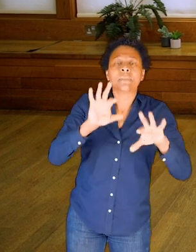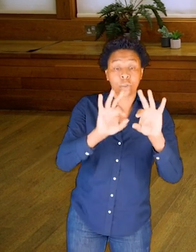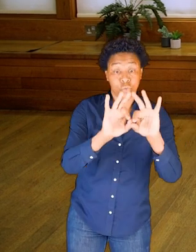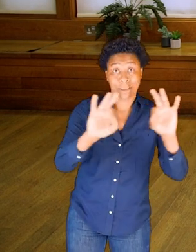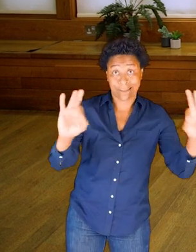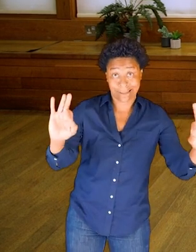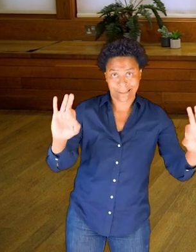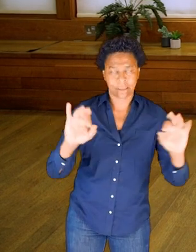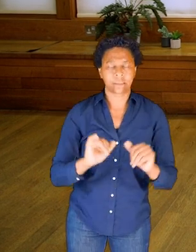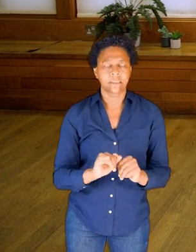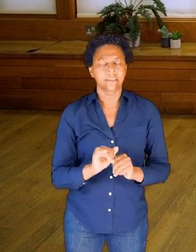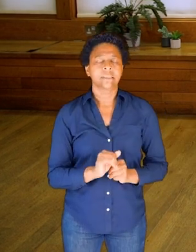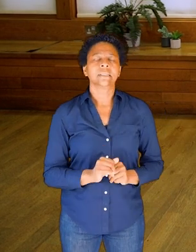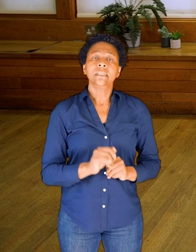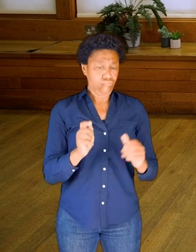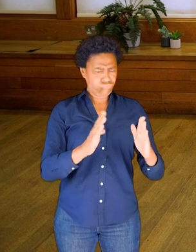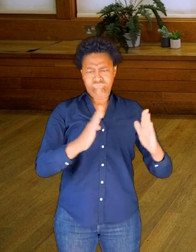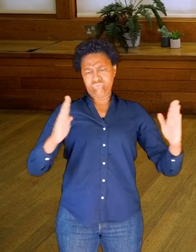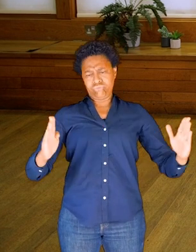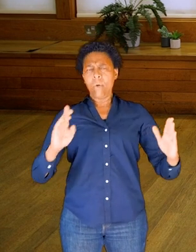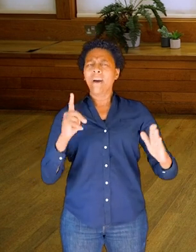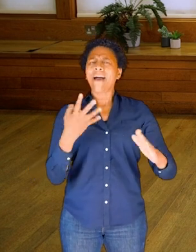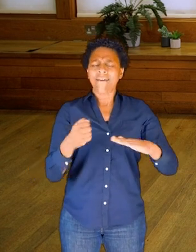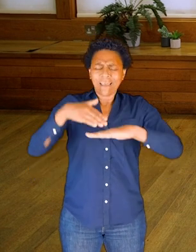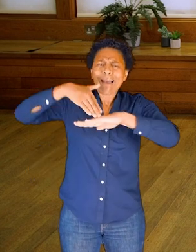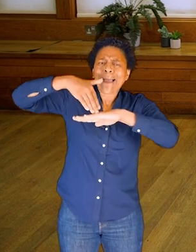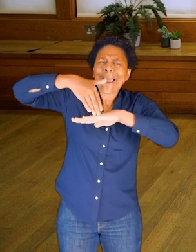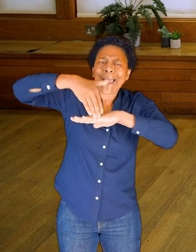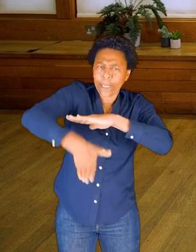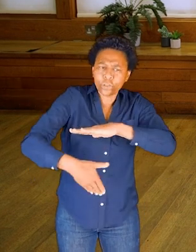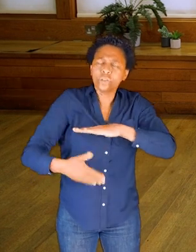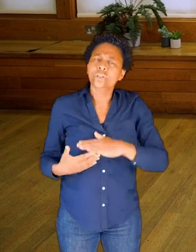It's long, but it has an edge to it.